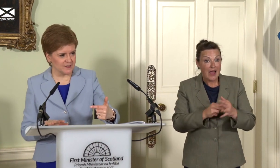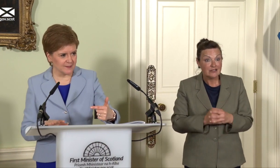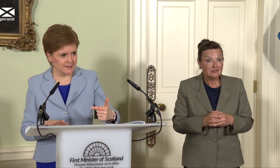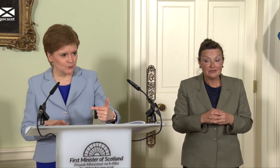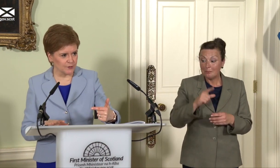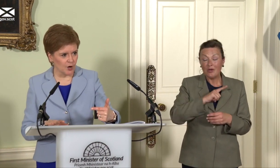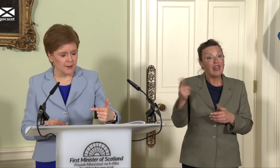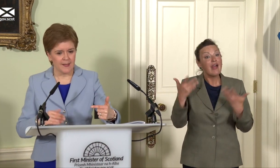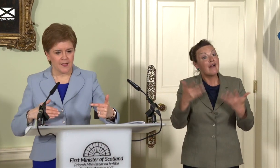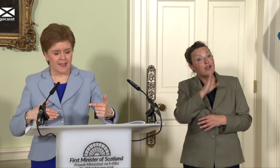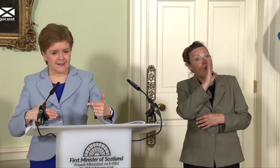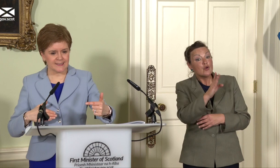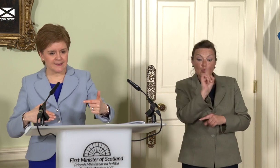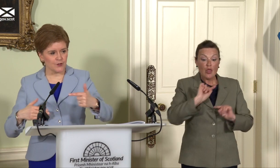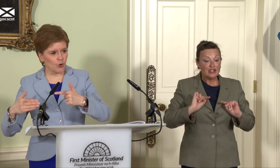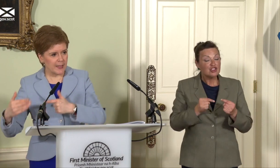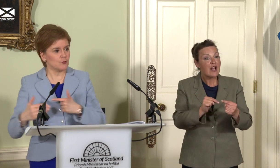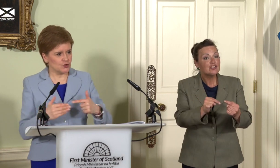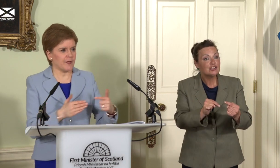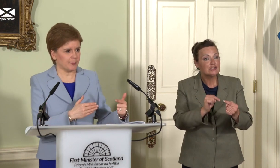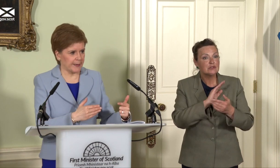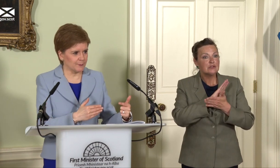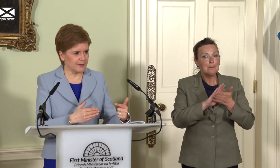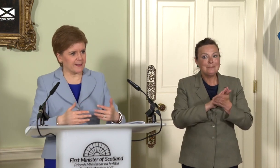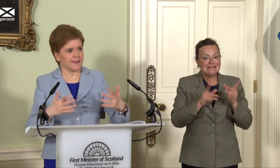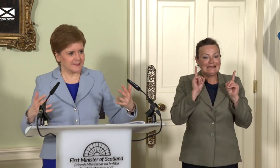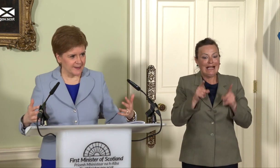that they need to overcome, in a sense they’re not able to do that planning because that then says